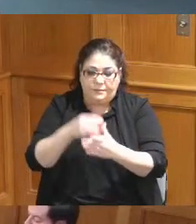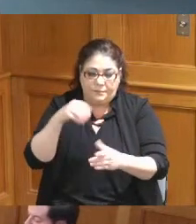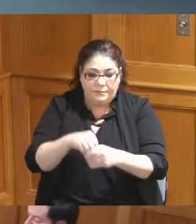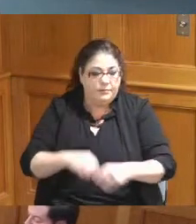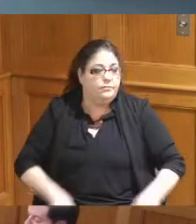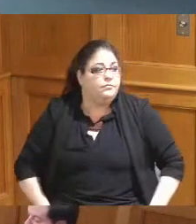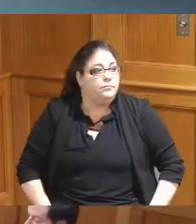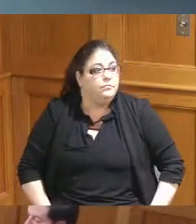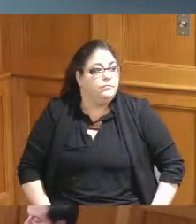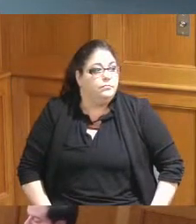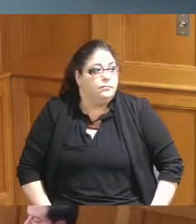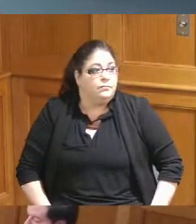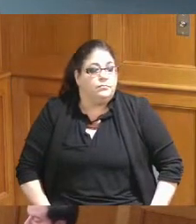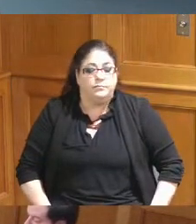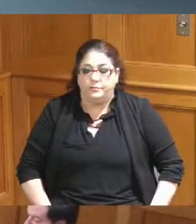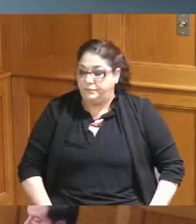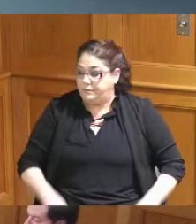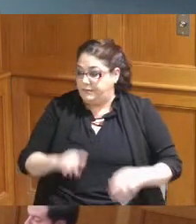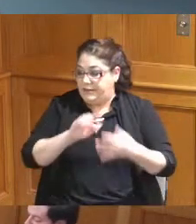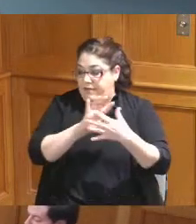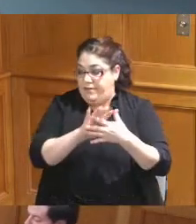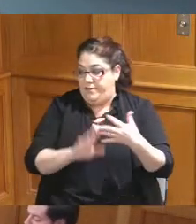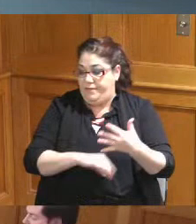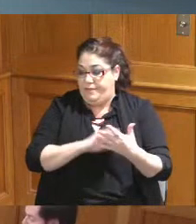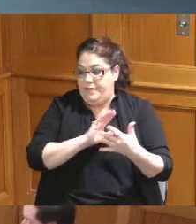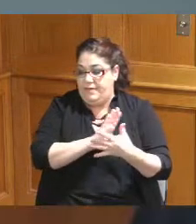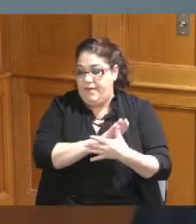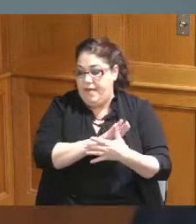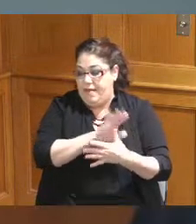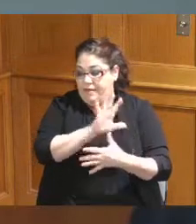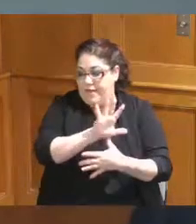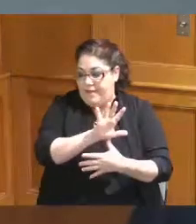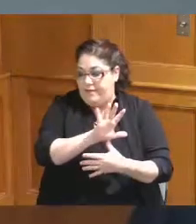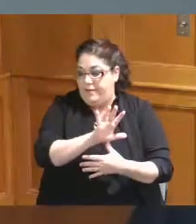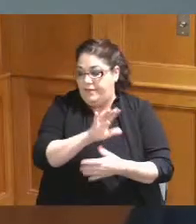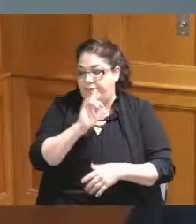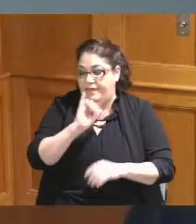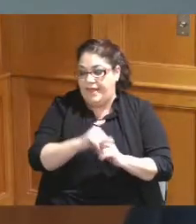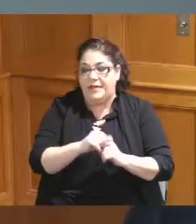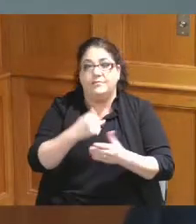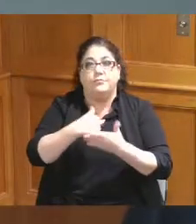Madam President so item number five on the consent agenda is a budget adjustment this